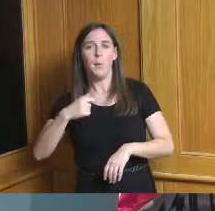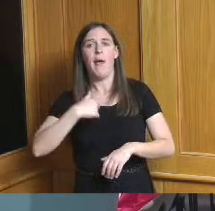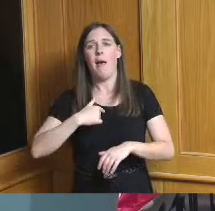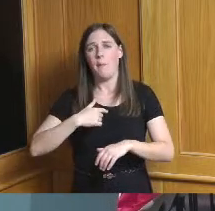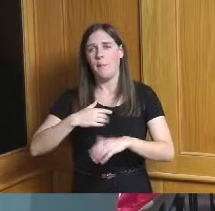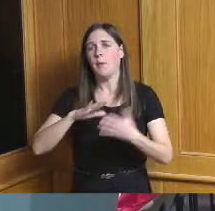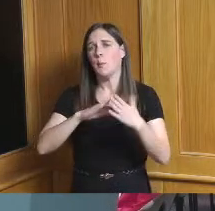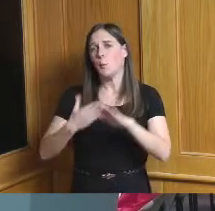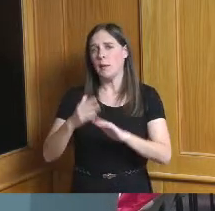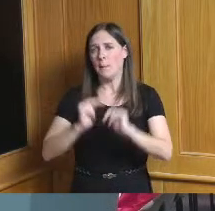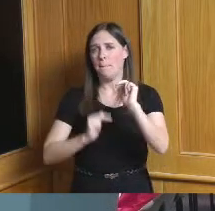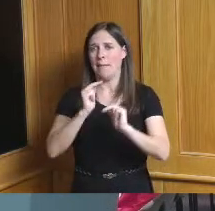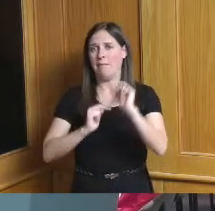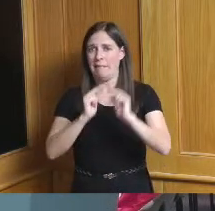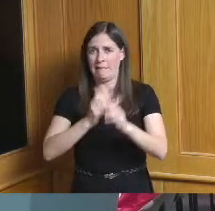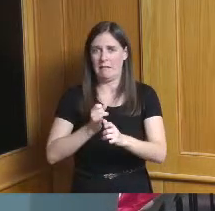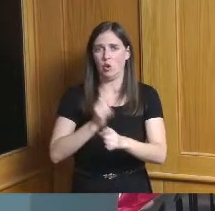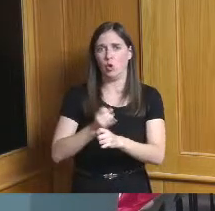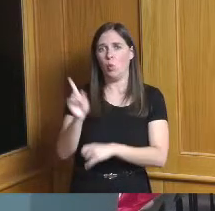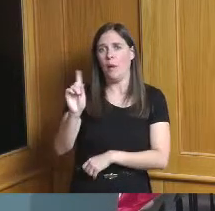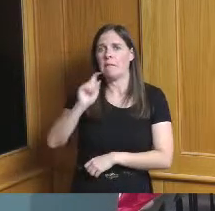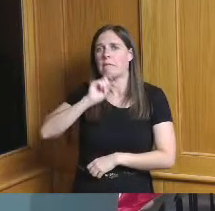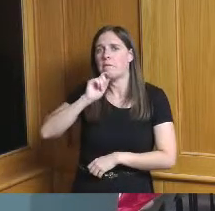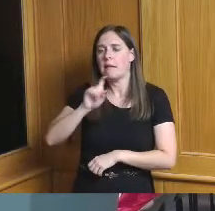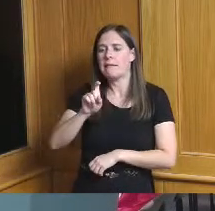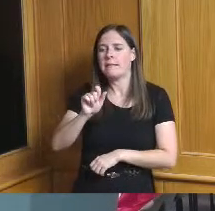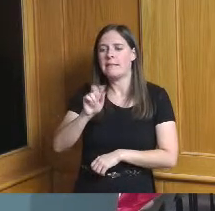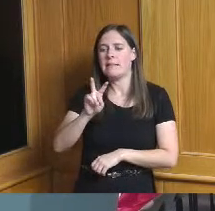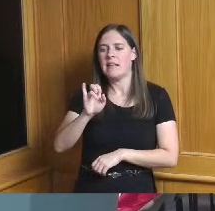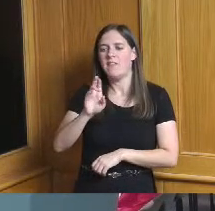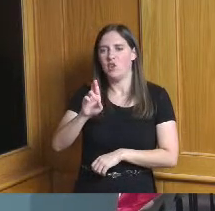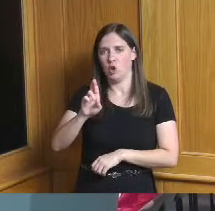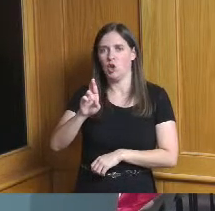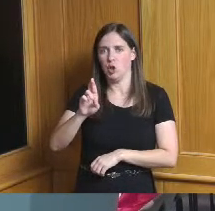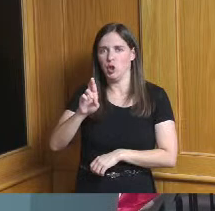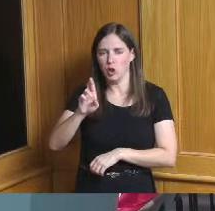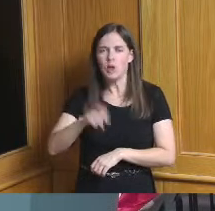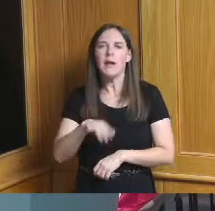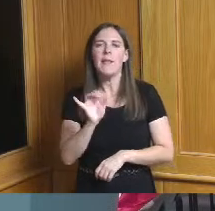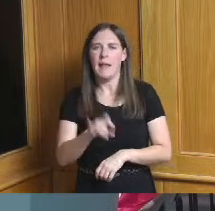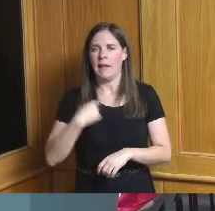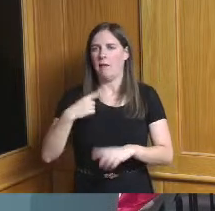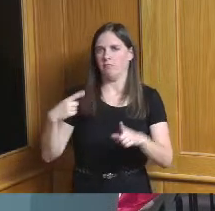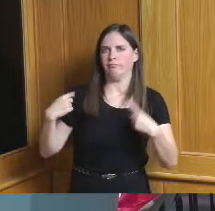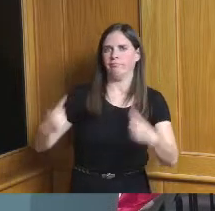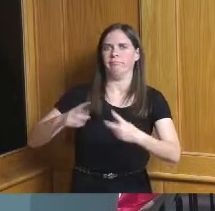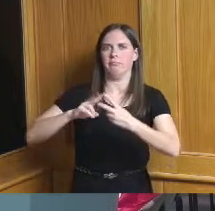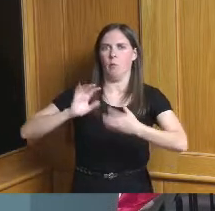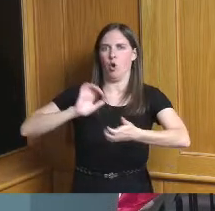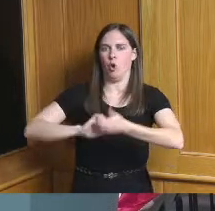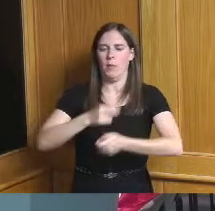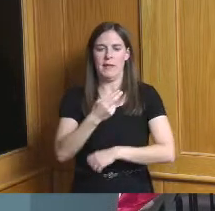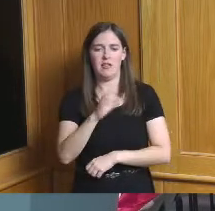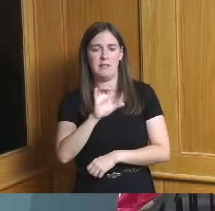at xavier university and very happy to have been a partner with HCDC staff and the Hamilton